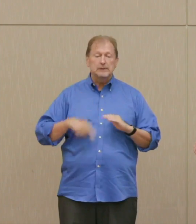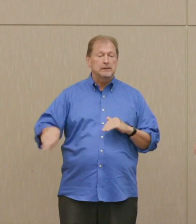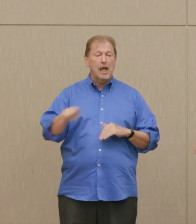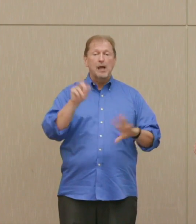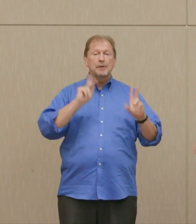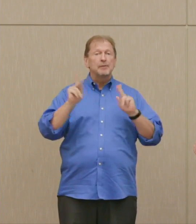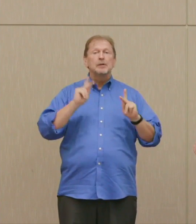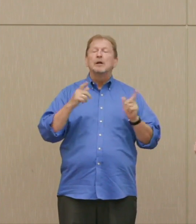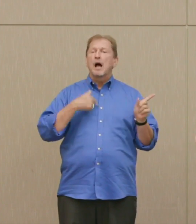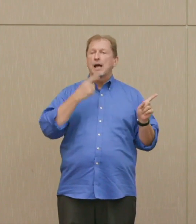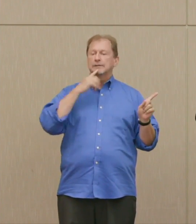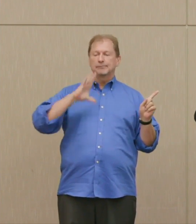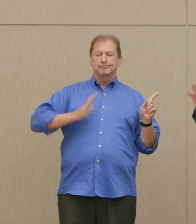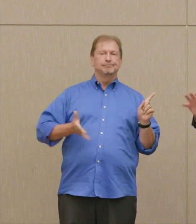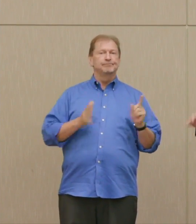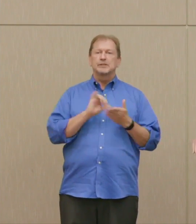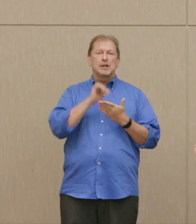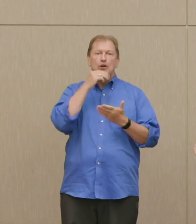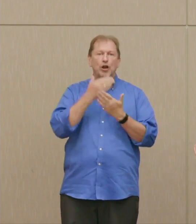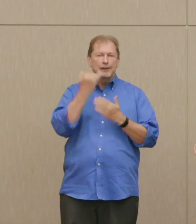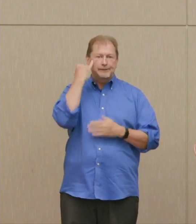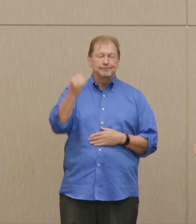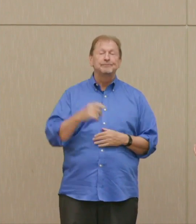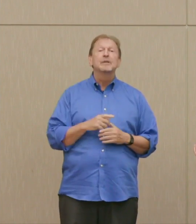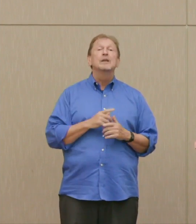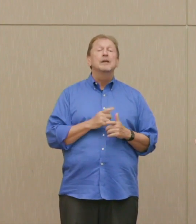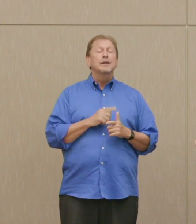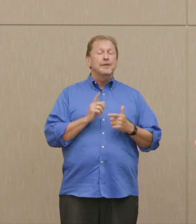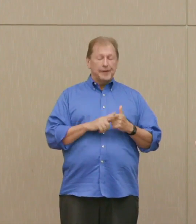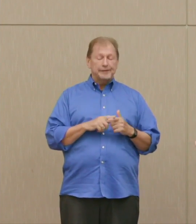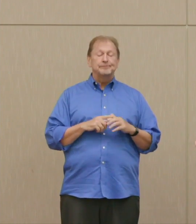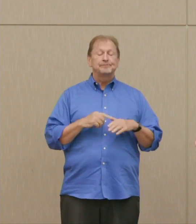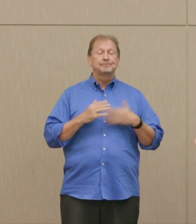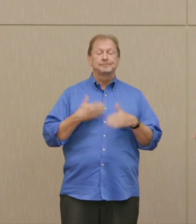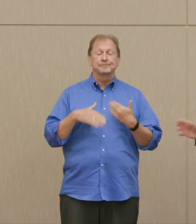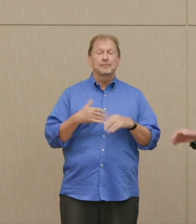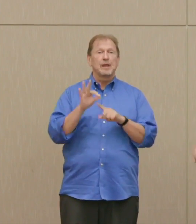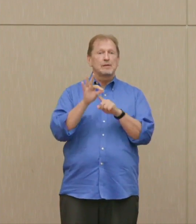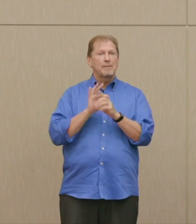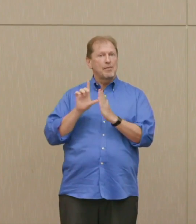Dr. Ellsberg: When nine months went by, and I read in the paper, and I remember standing